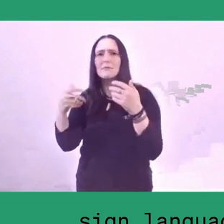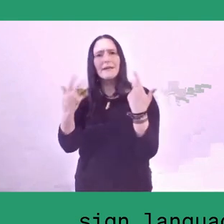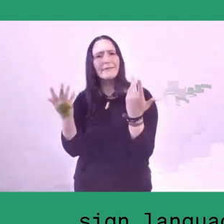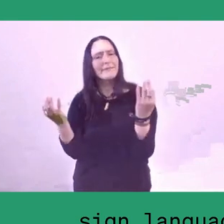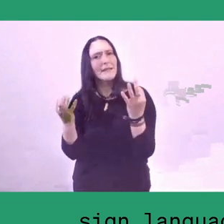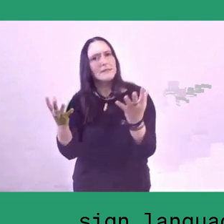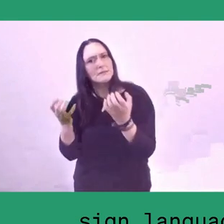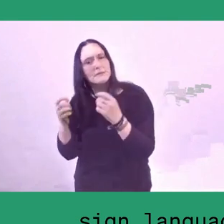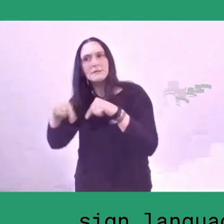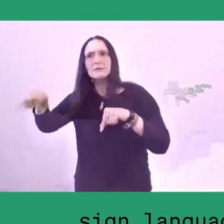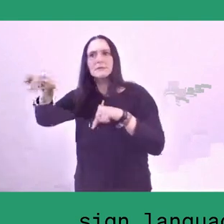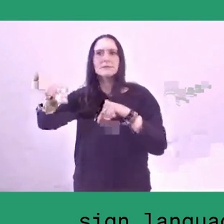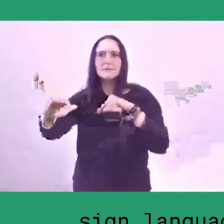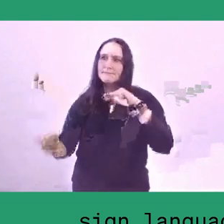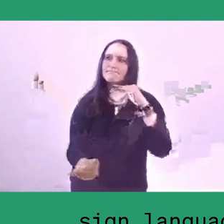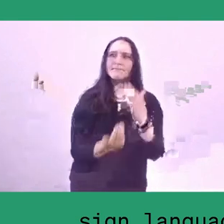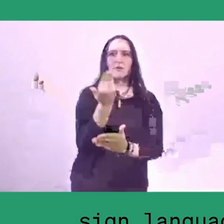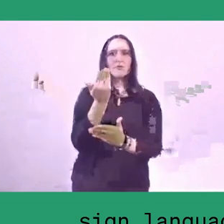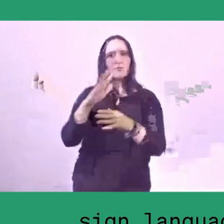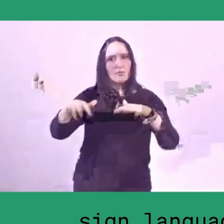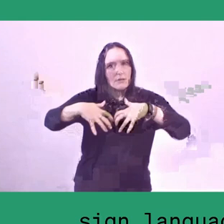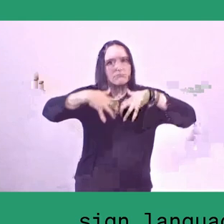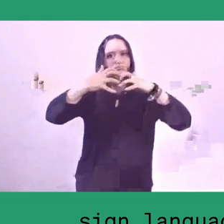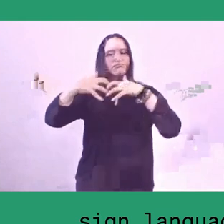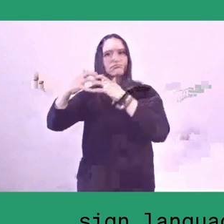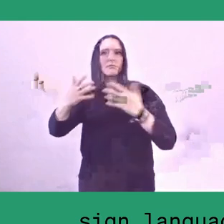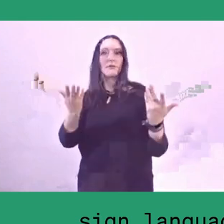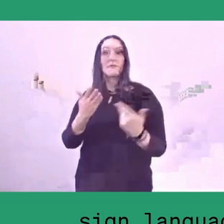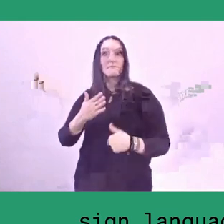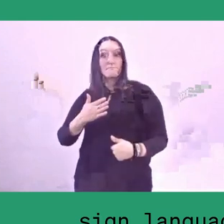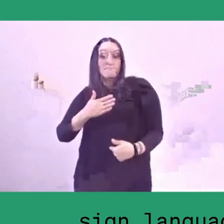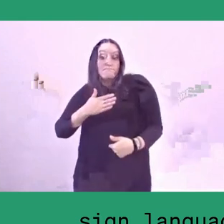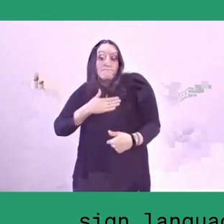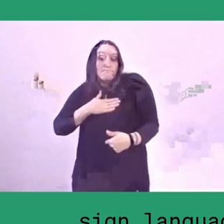especially, in my perspective, from the bottom up,